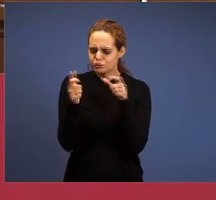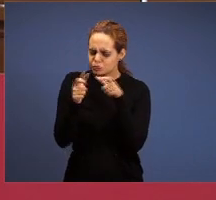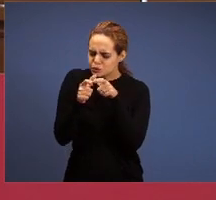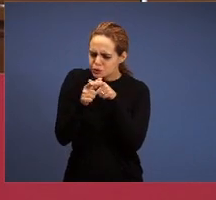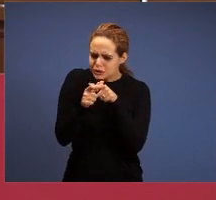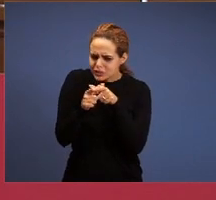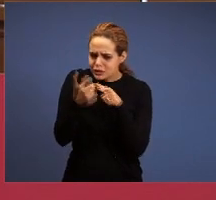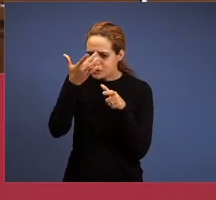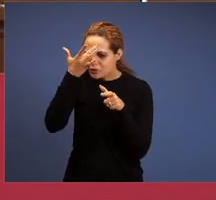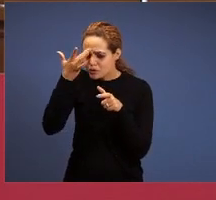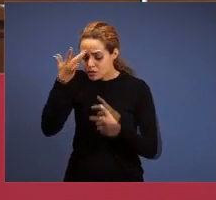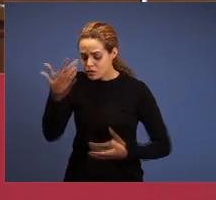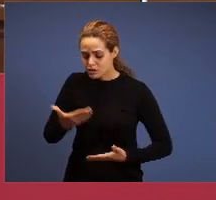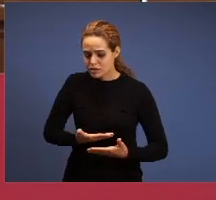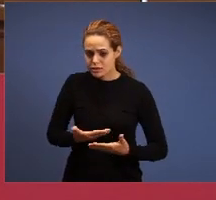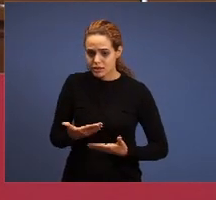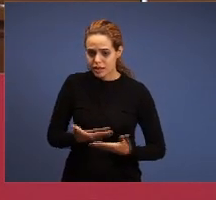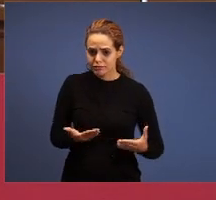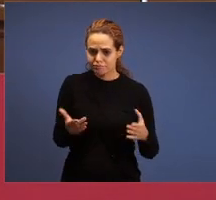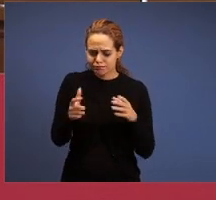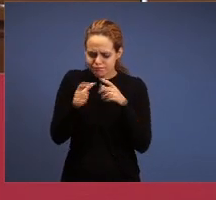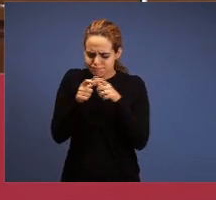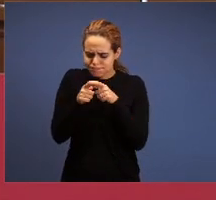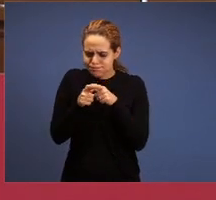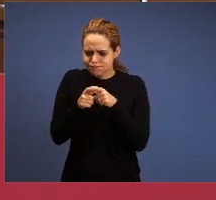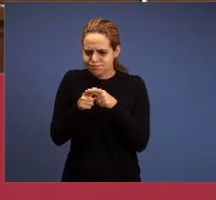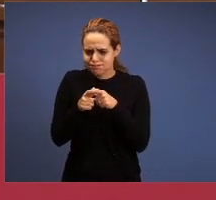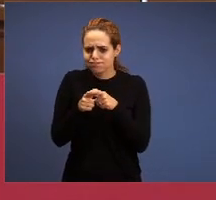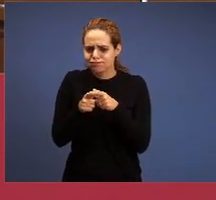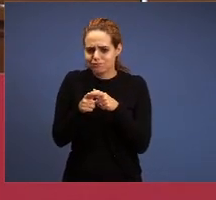they dont’t have, they have lost the Holy Spirit and